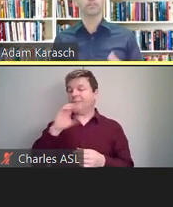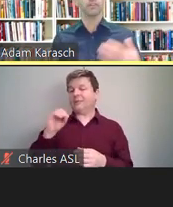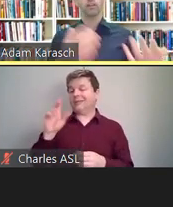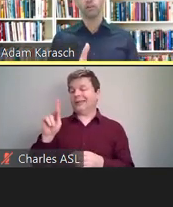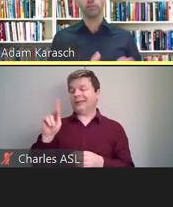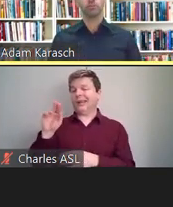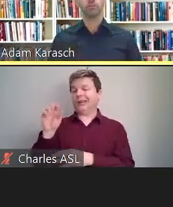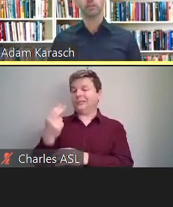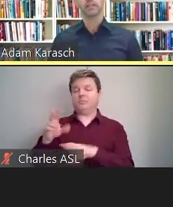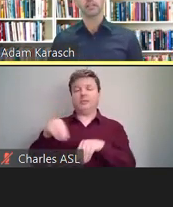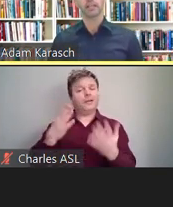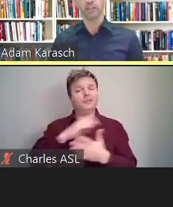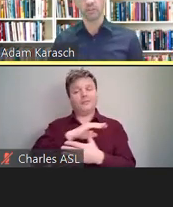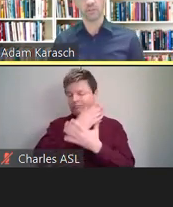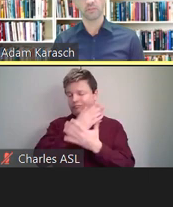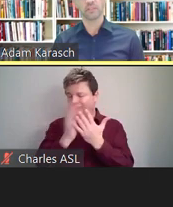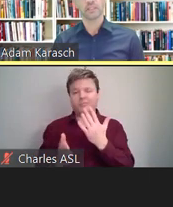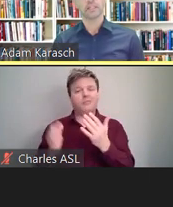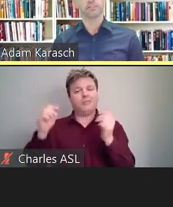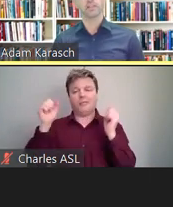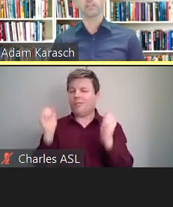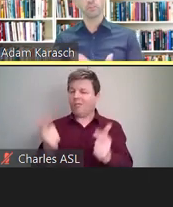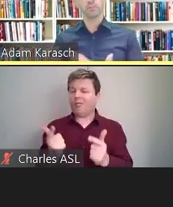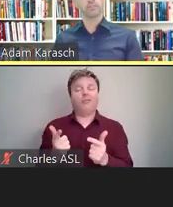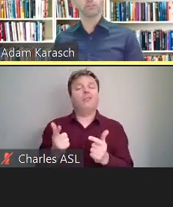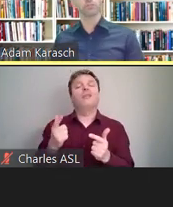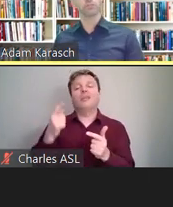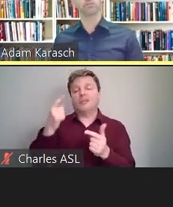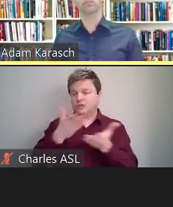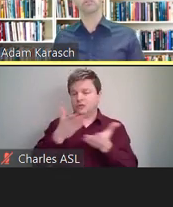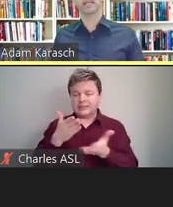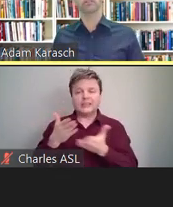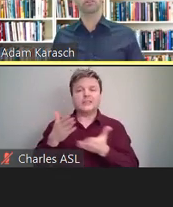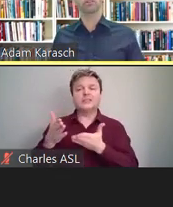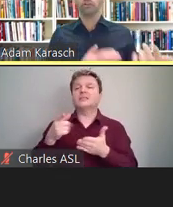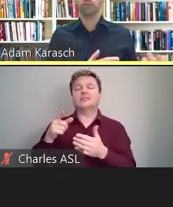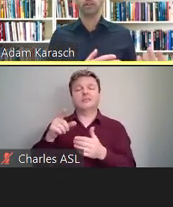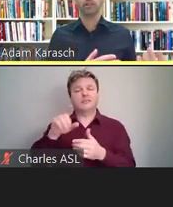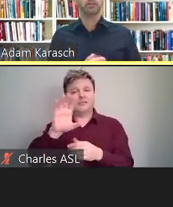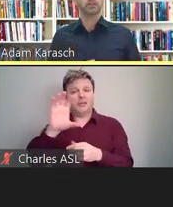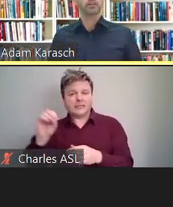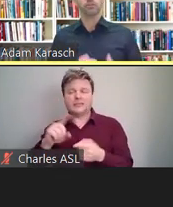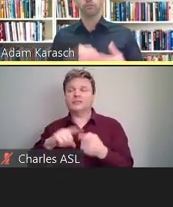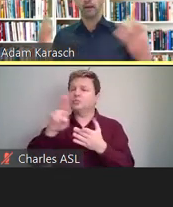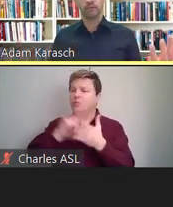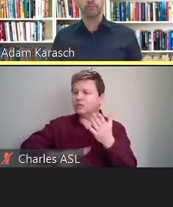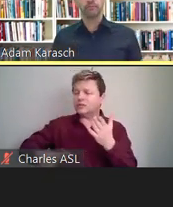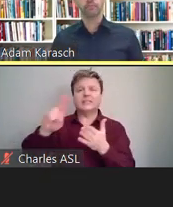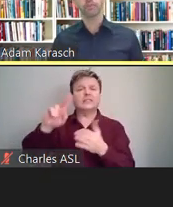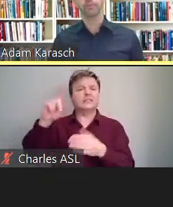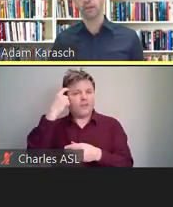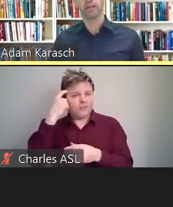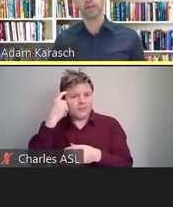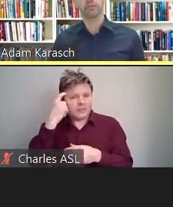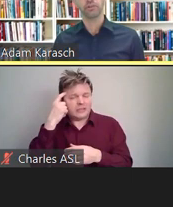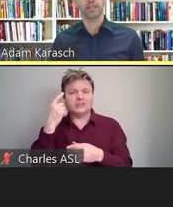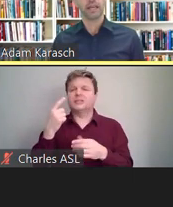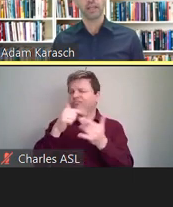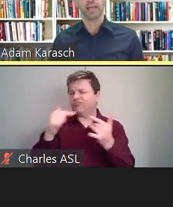and law firms like yours, to government institutions, and to universities throughout the country every day